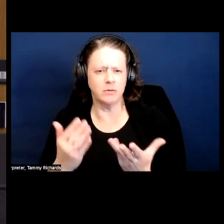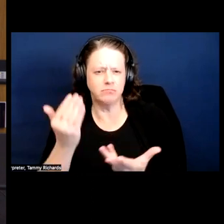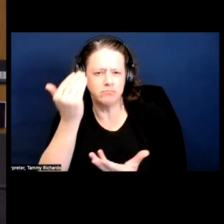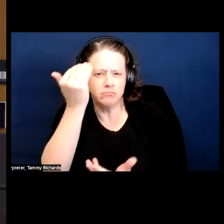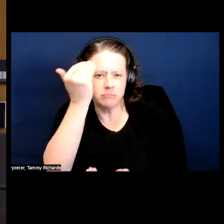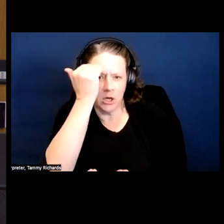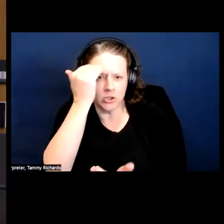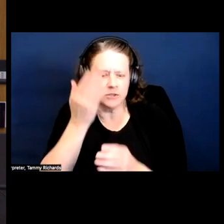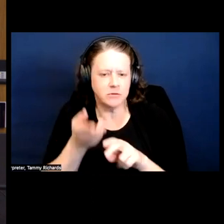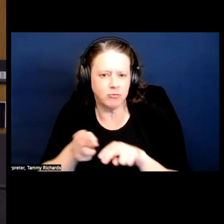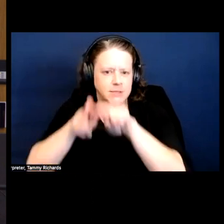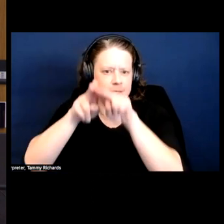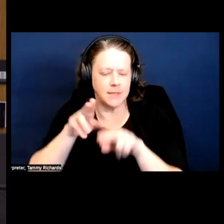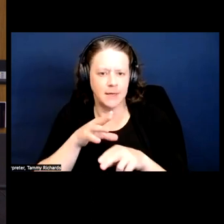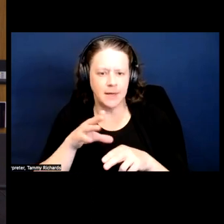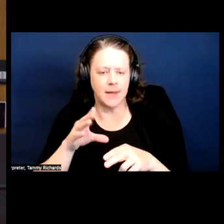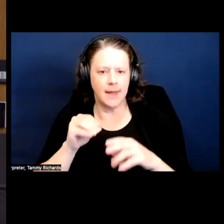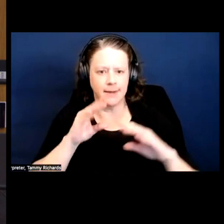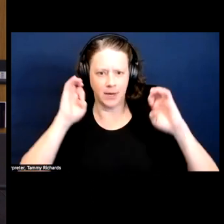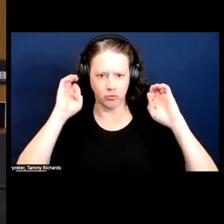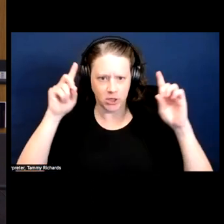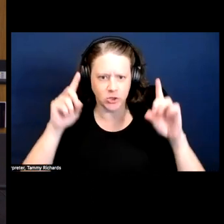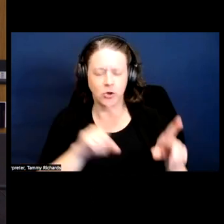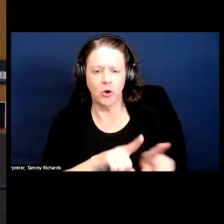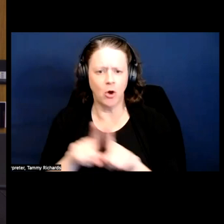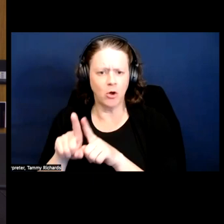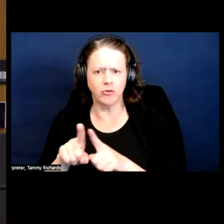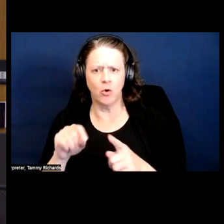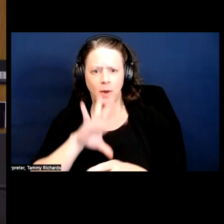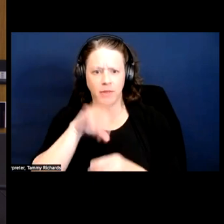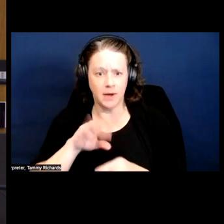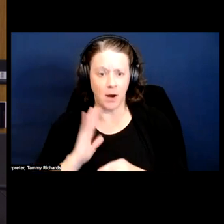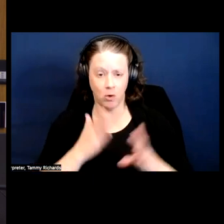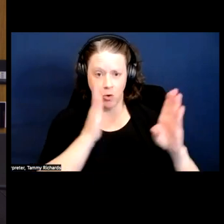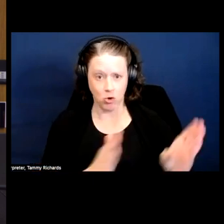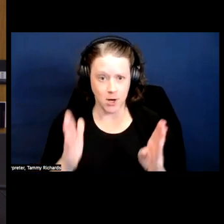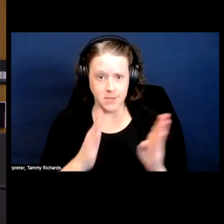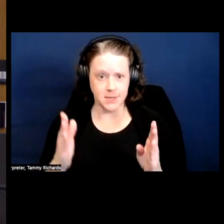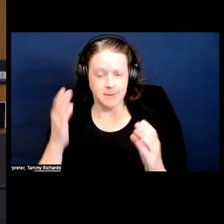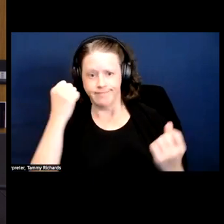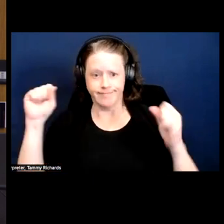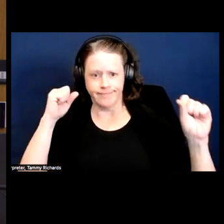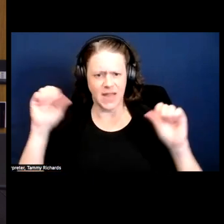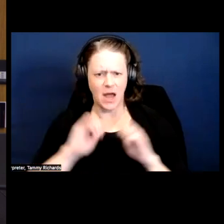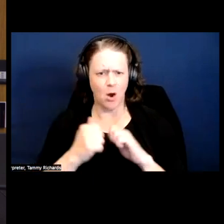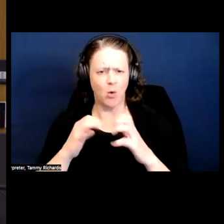And making clear within all of our organizing work, the way it intersects with different issues.